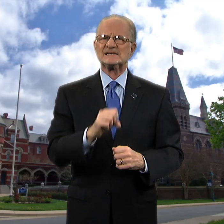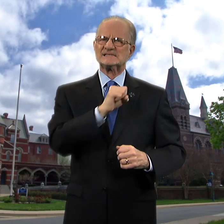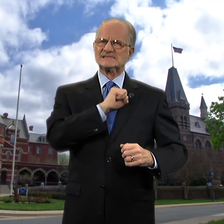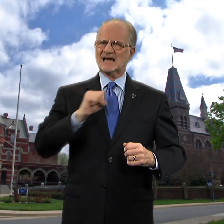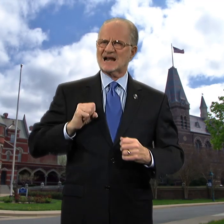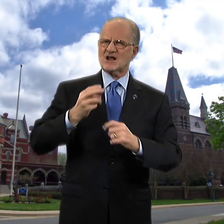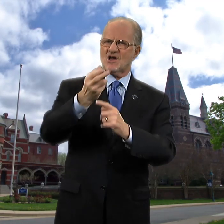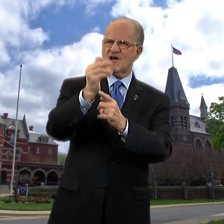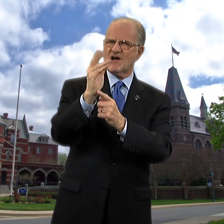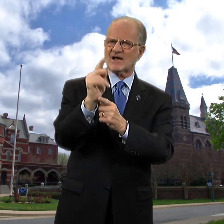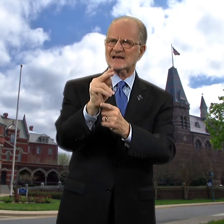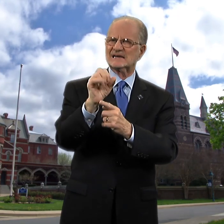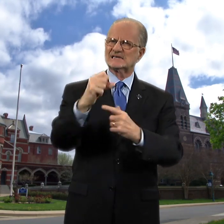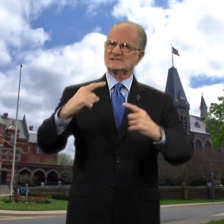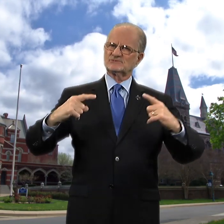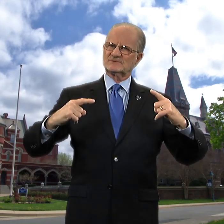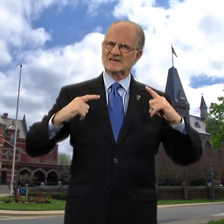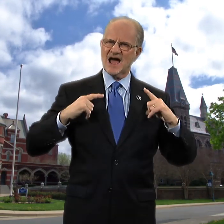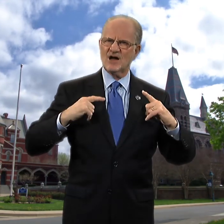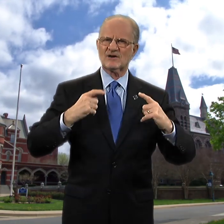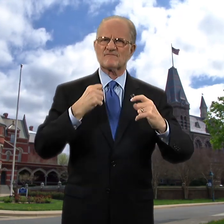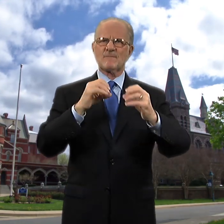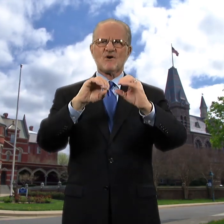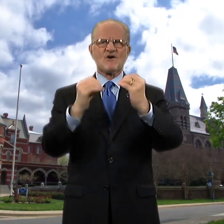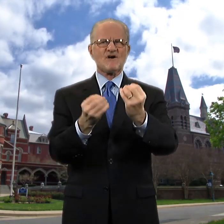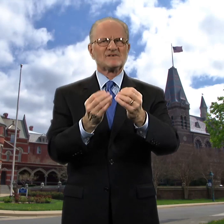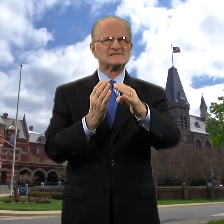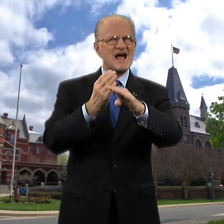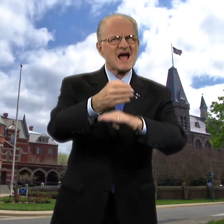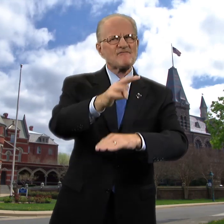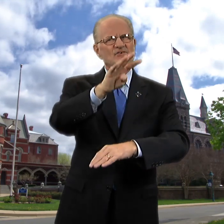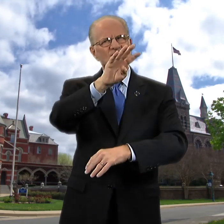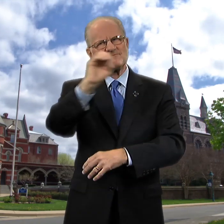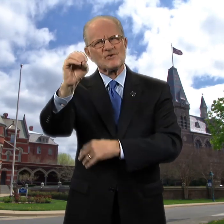Senator Harkin is retiring from office after 40 years of service